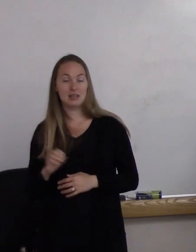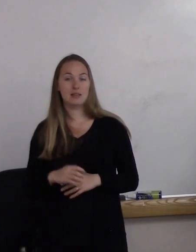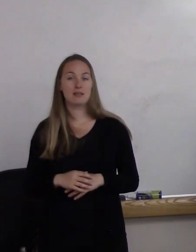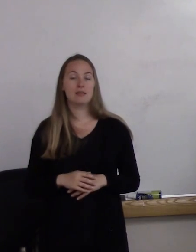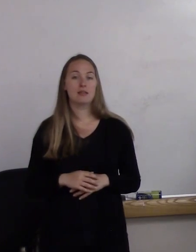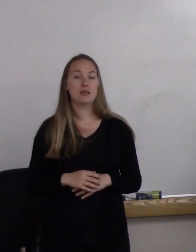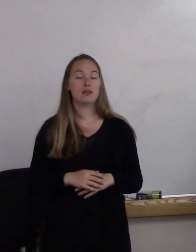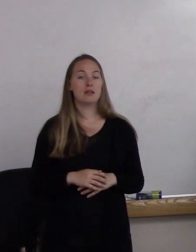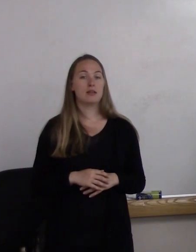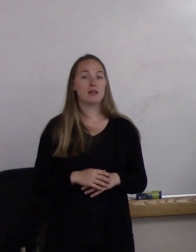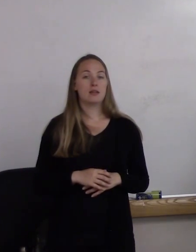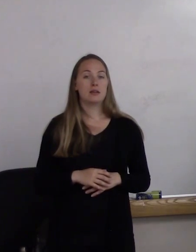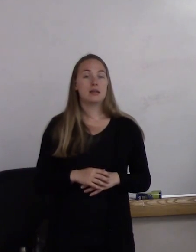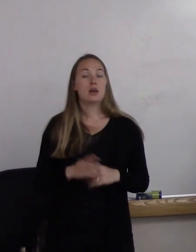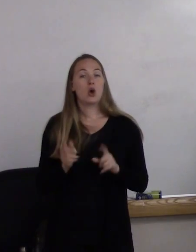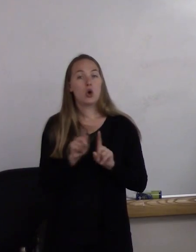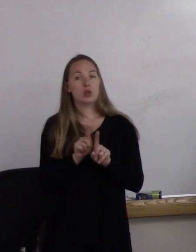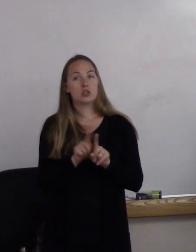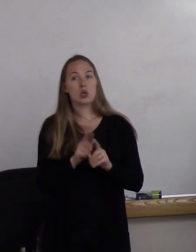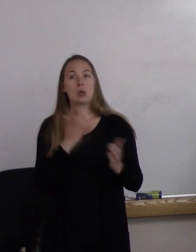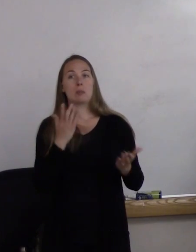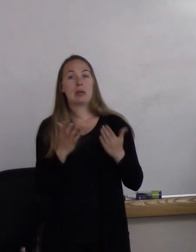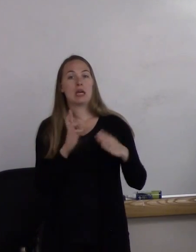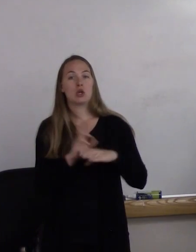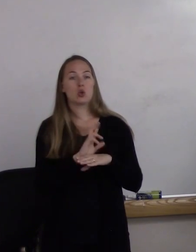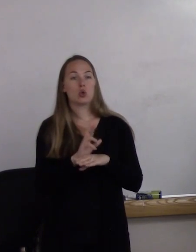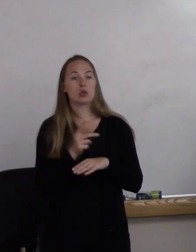In addition, they may use plural pronouns.